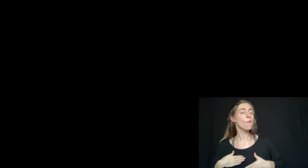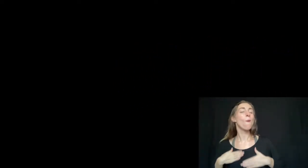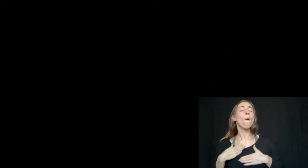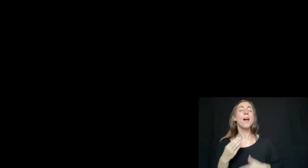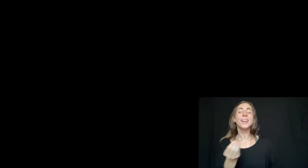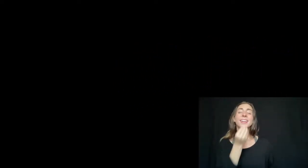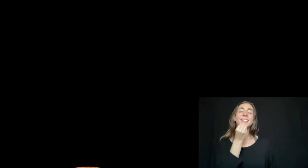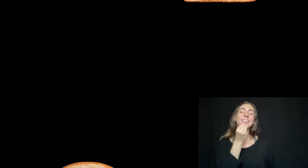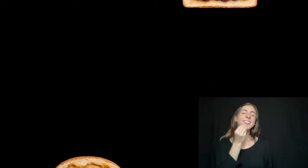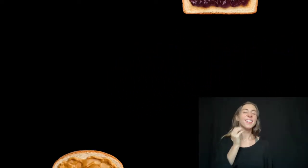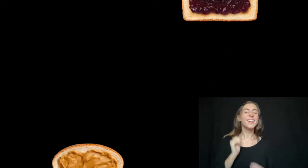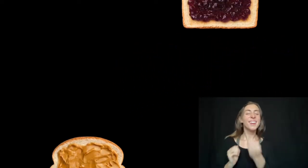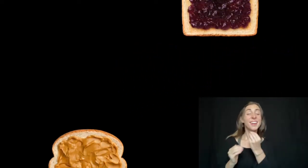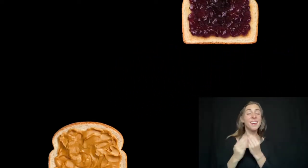peanut butter and jelly